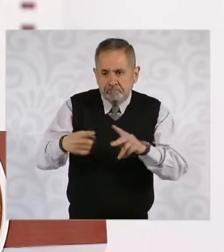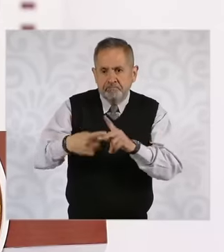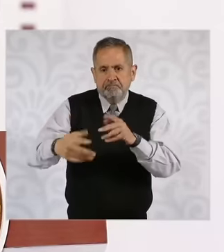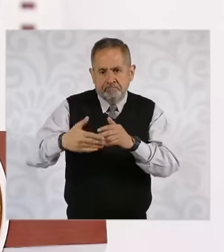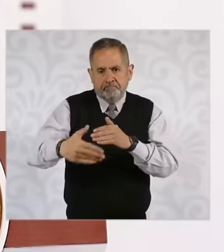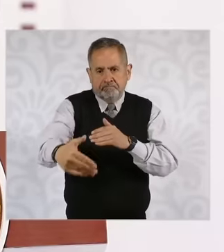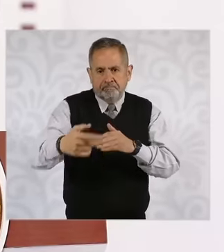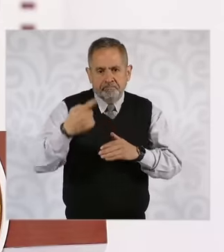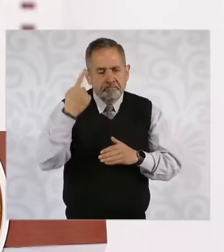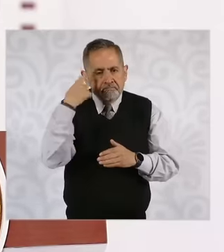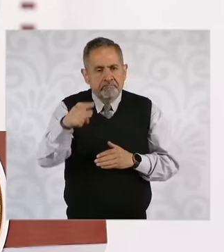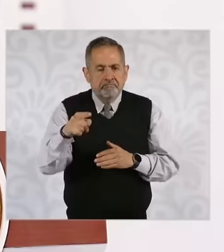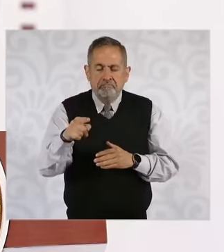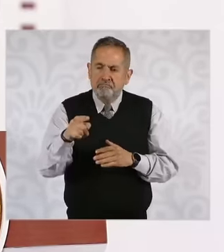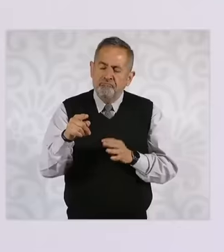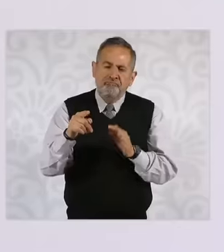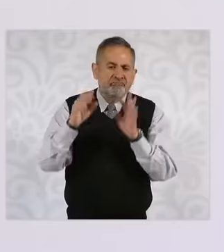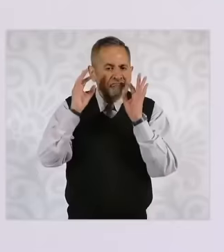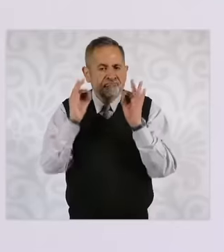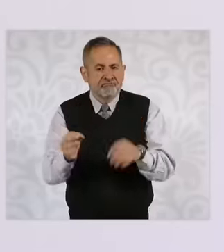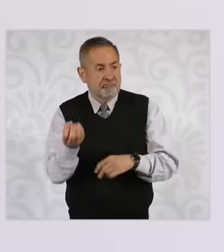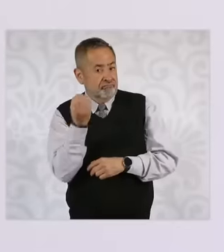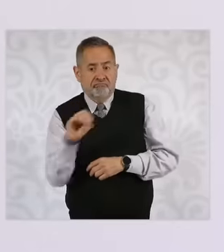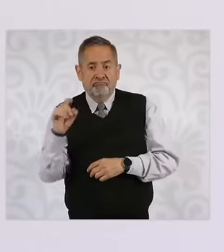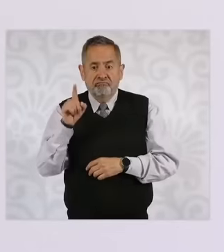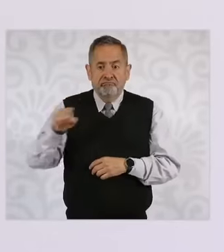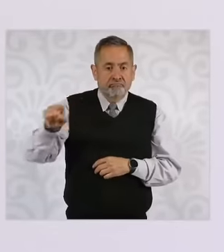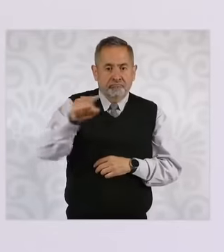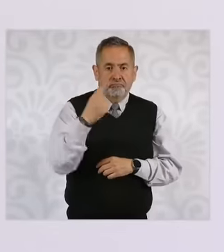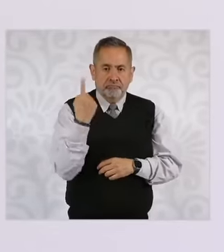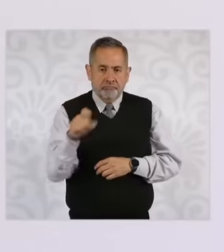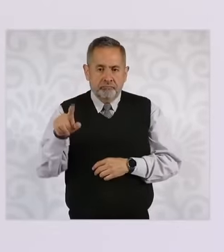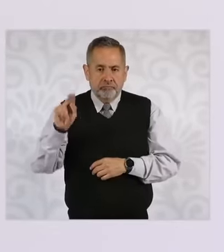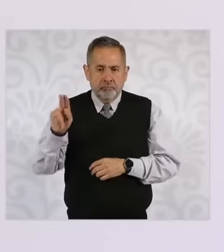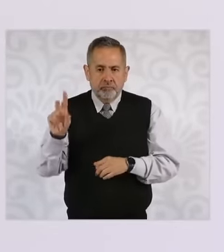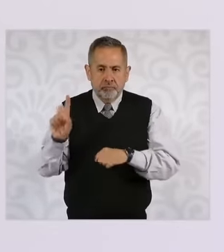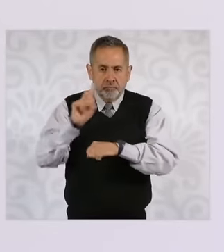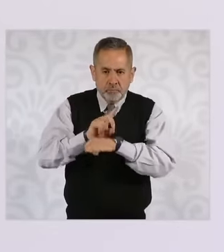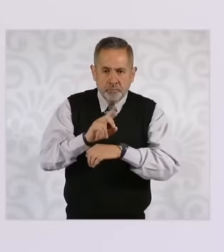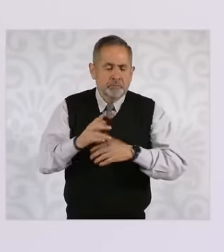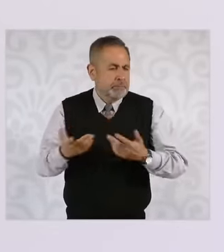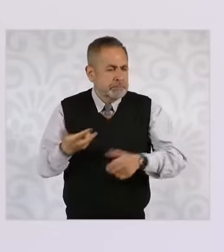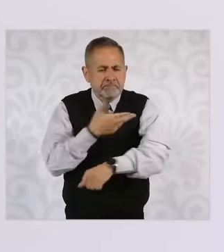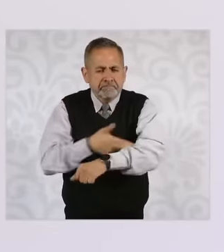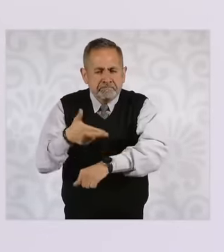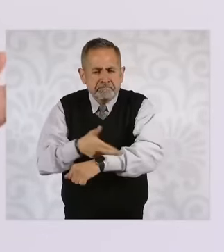so that they are let's say mandatory now 180 days what's going on? to do in this process Well, an